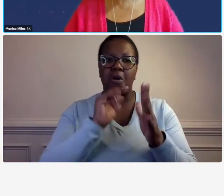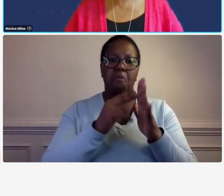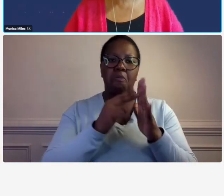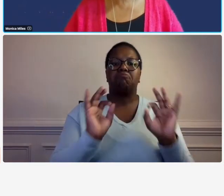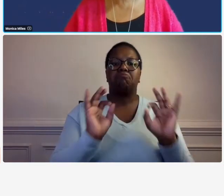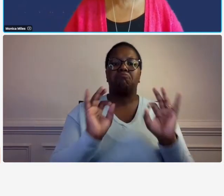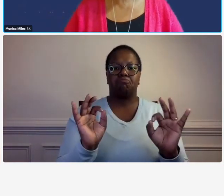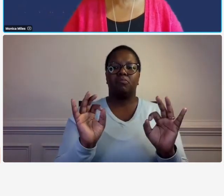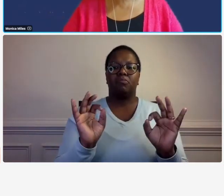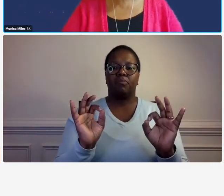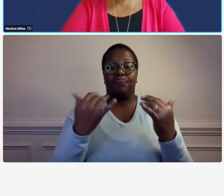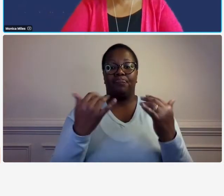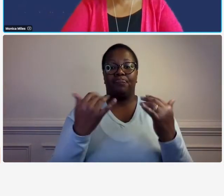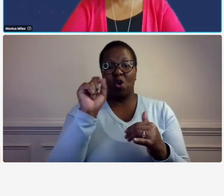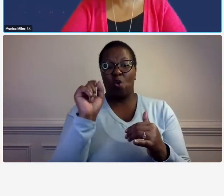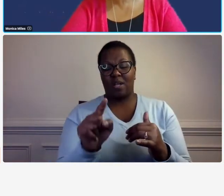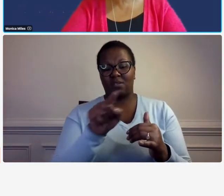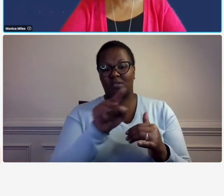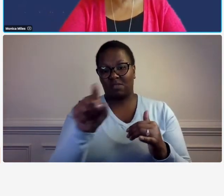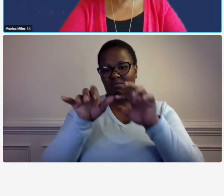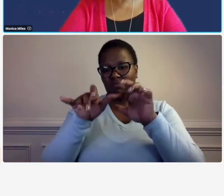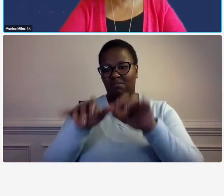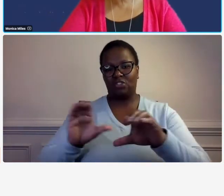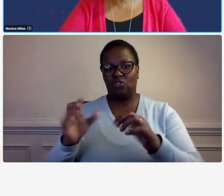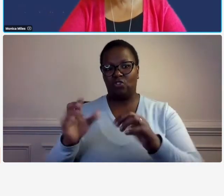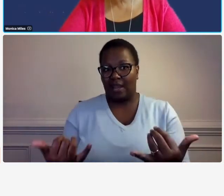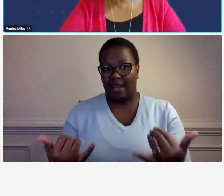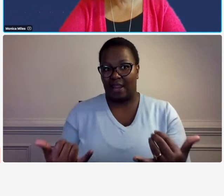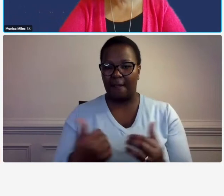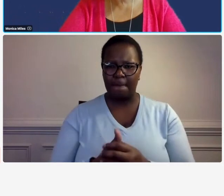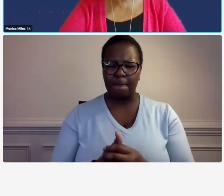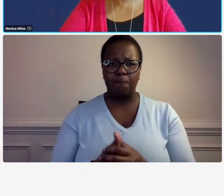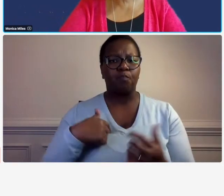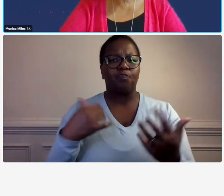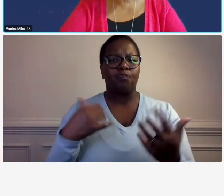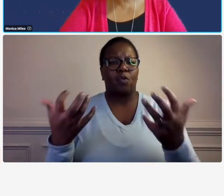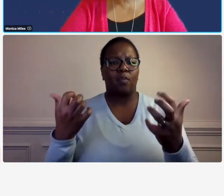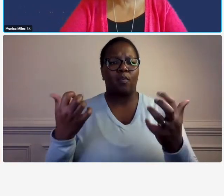drop your answers in the chat for this question um i wanted to know what kind of accounting systems